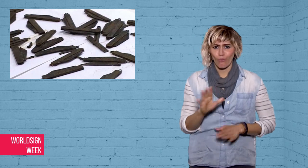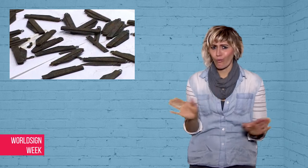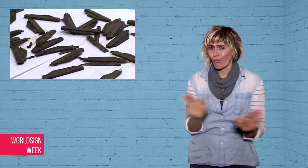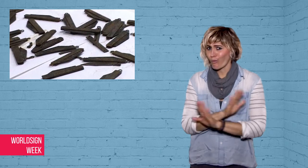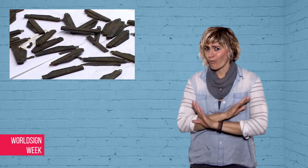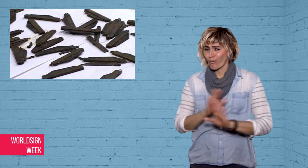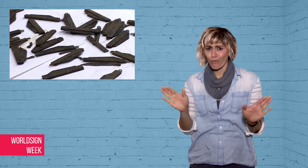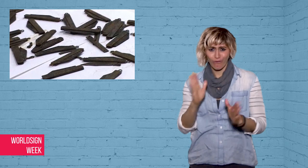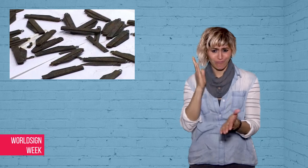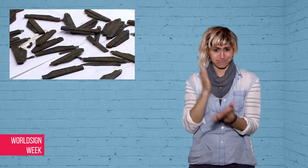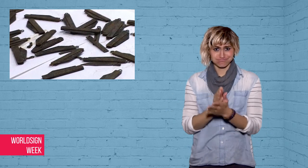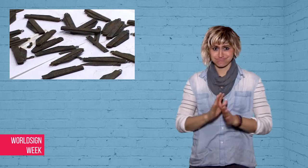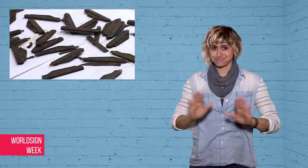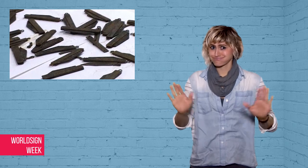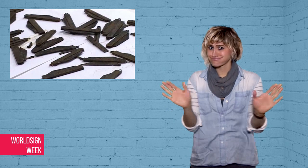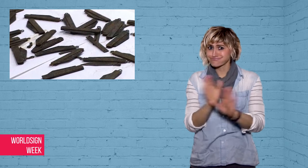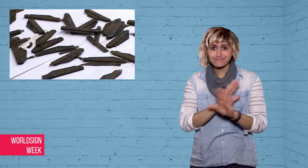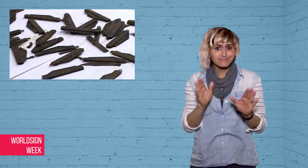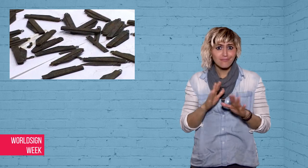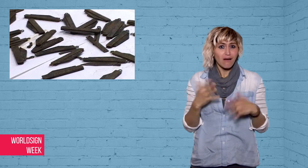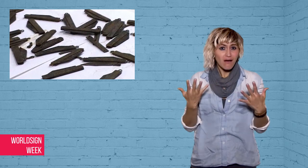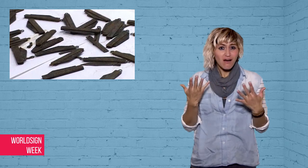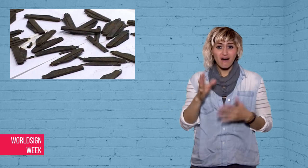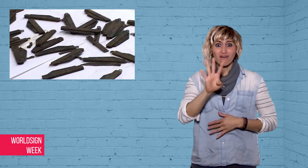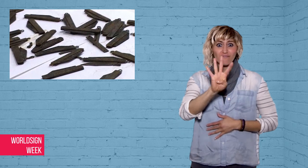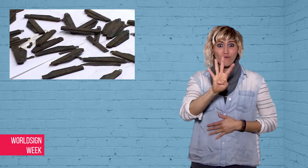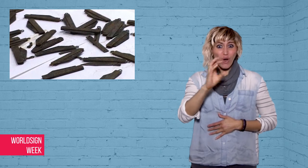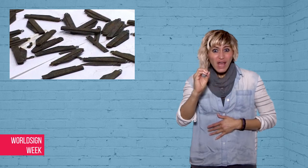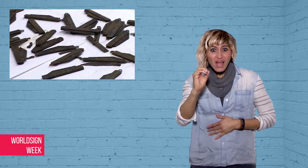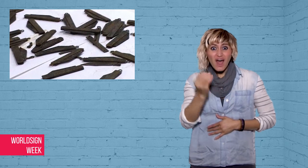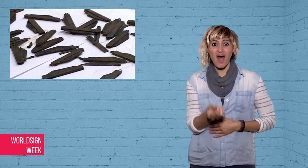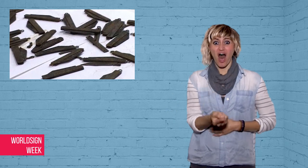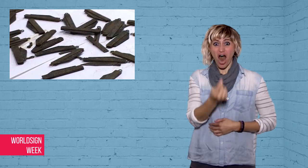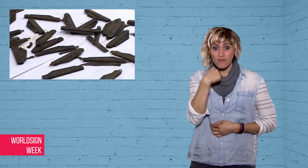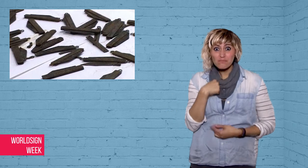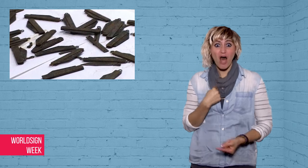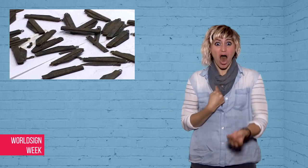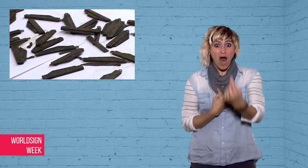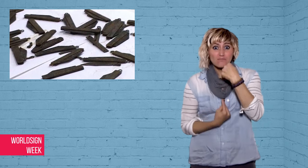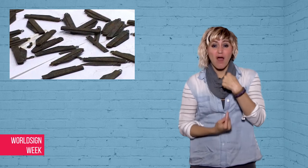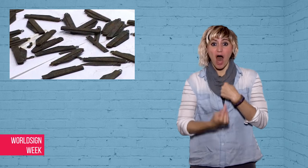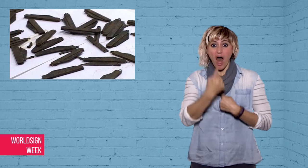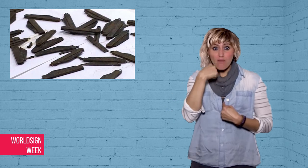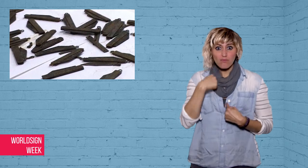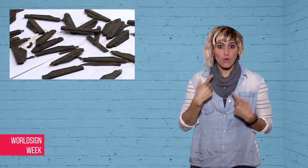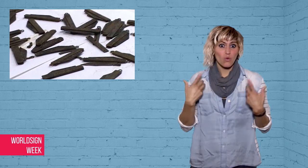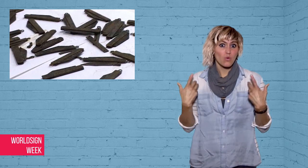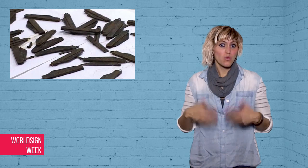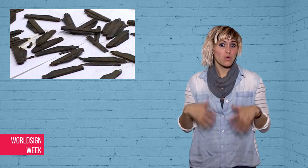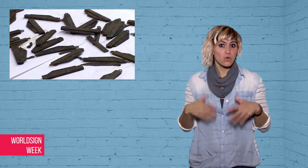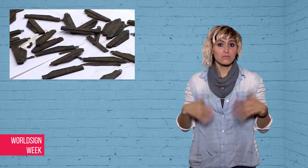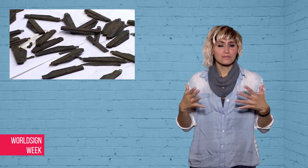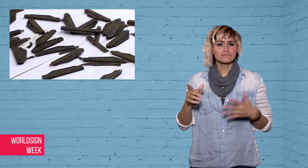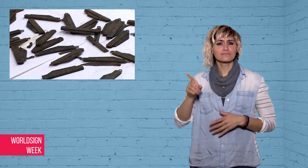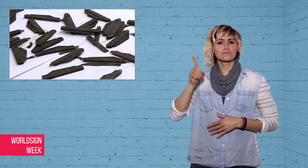Of course not! How about 40?